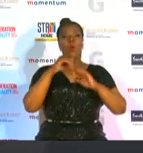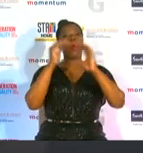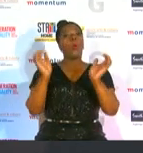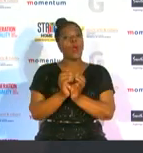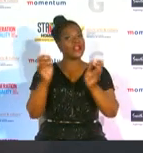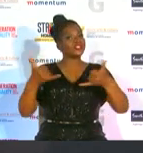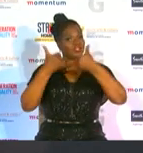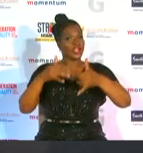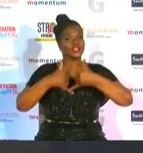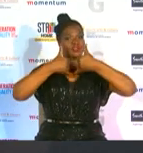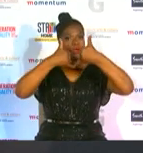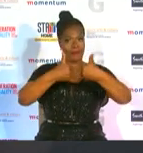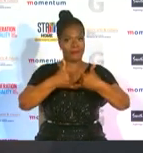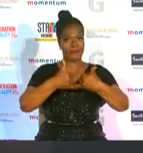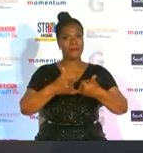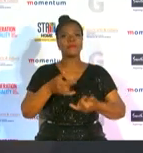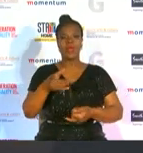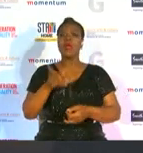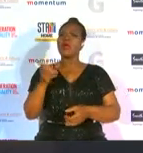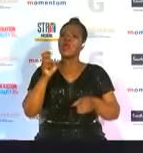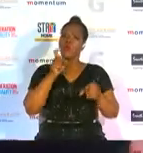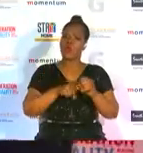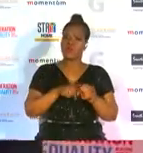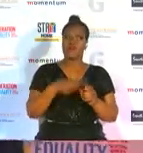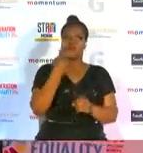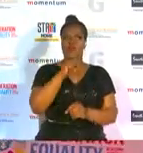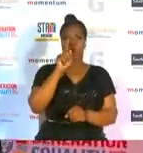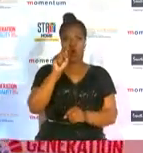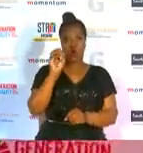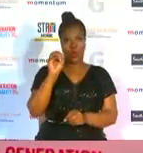and also qualified for the tokyo olympics